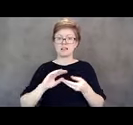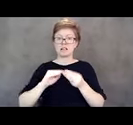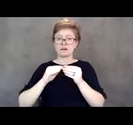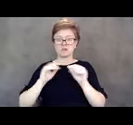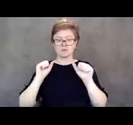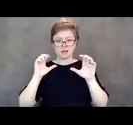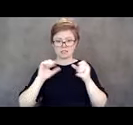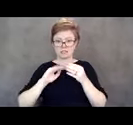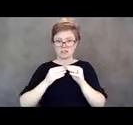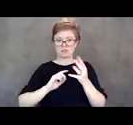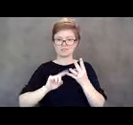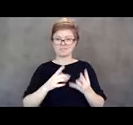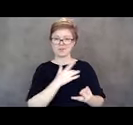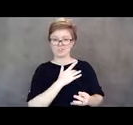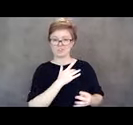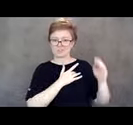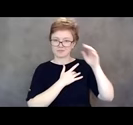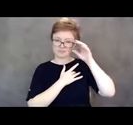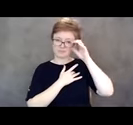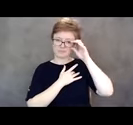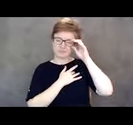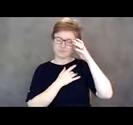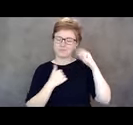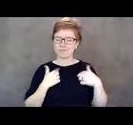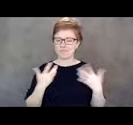you know, as I mentioned earlier in the pandemic,